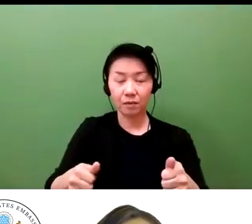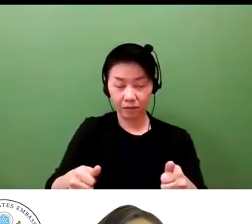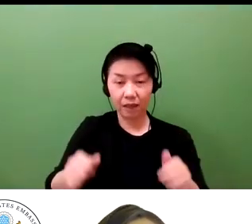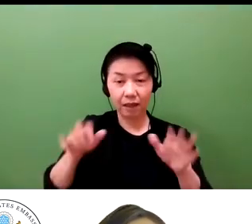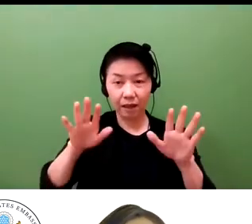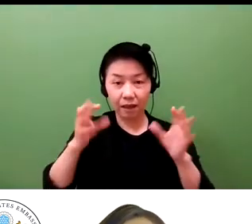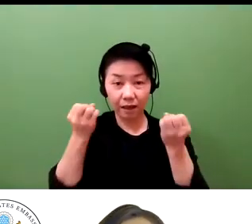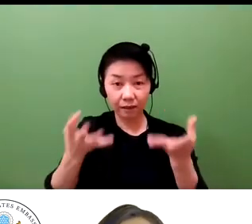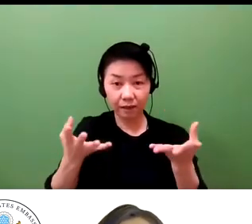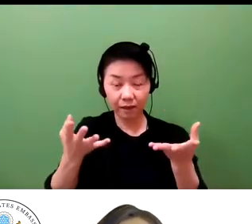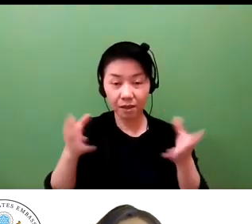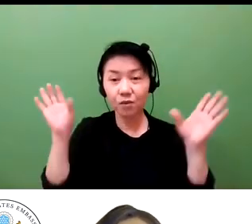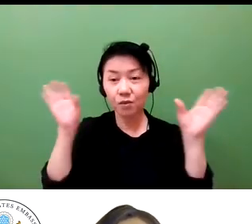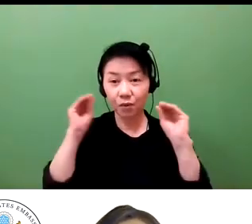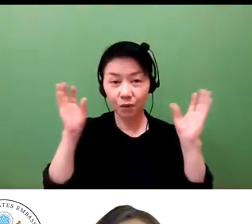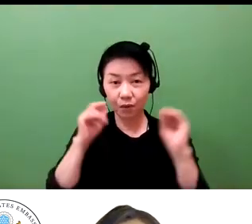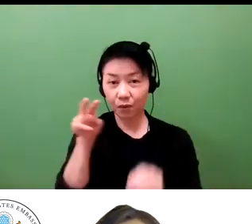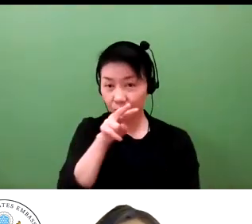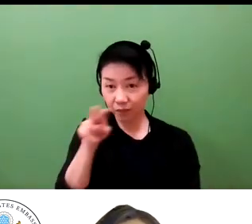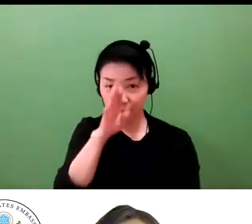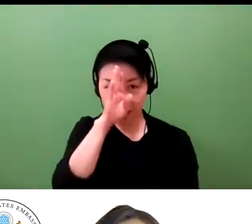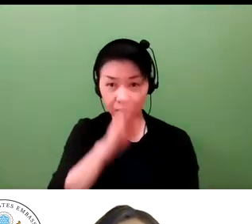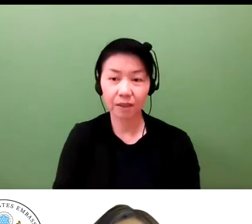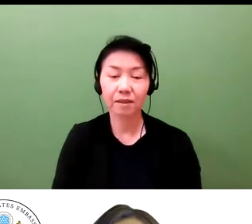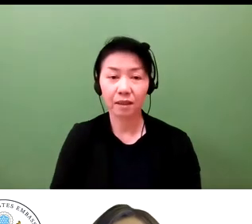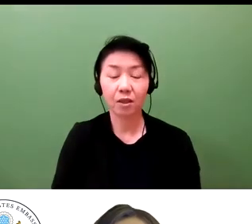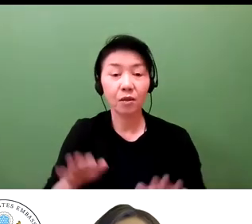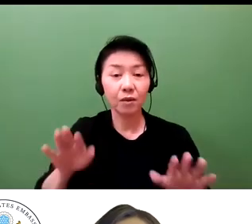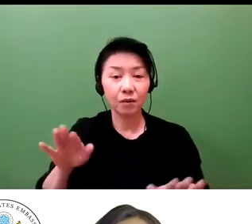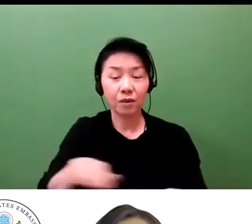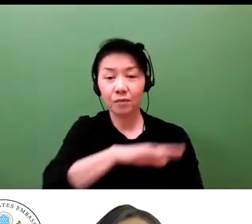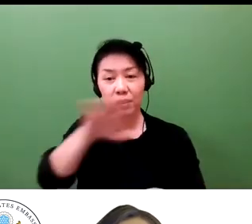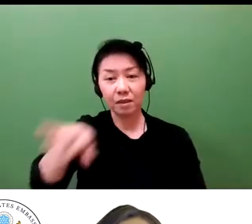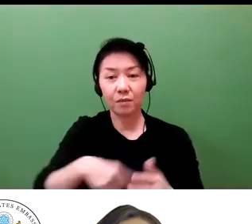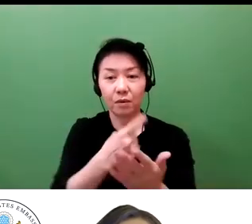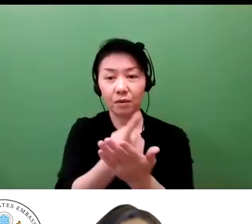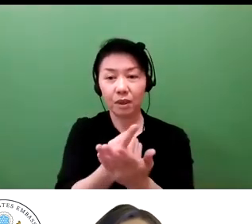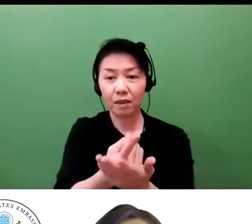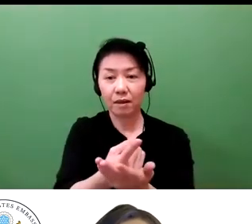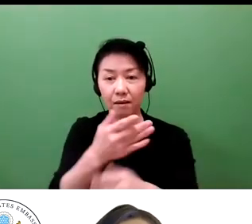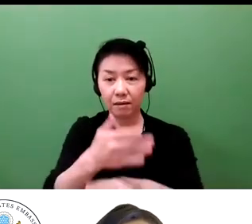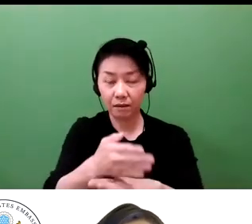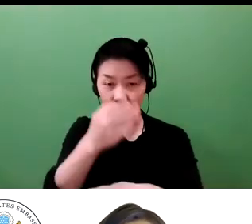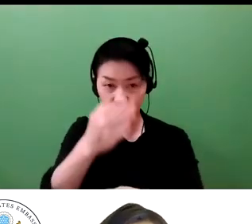Thank you all so much again for joining us today. We hope that you continue to remain safe and healthy